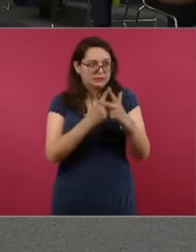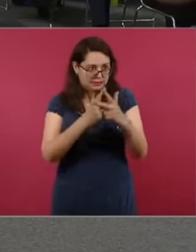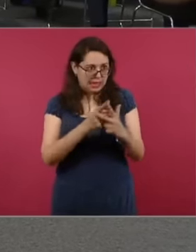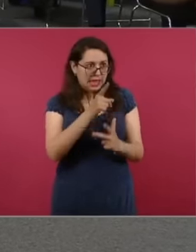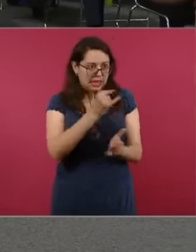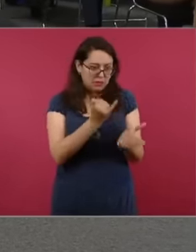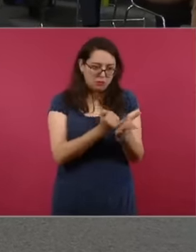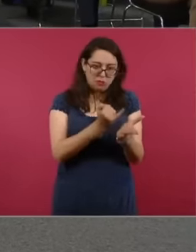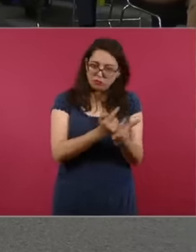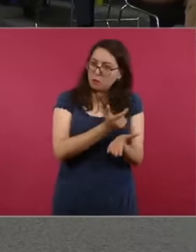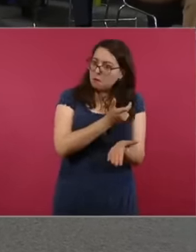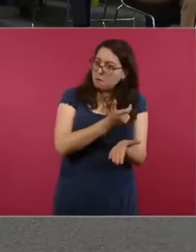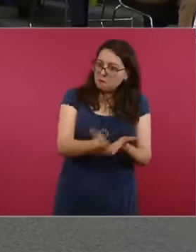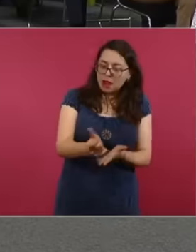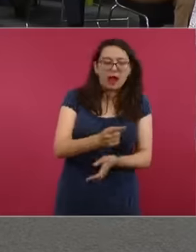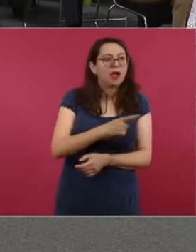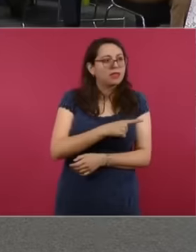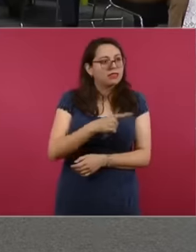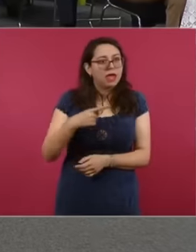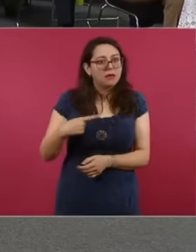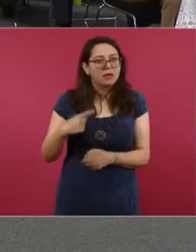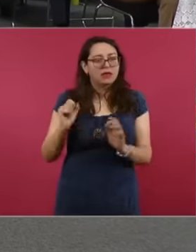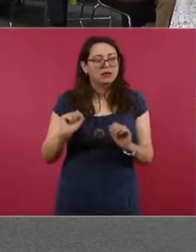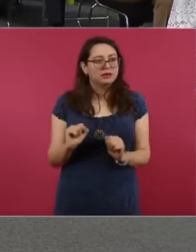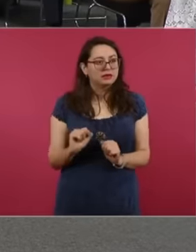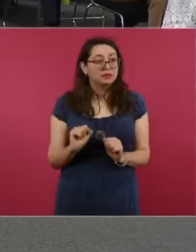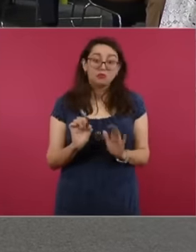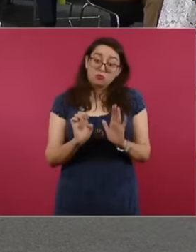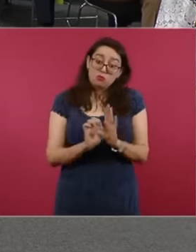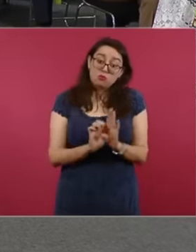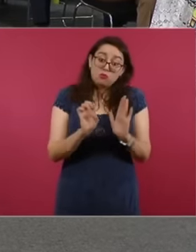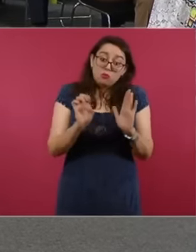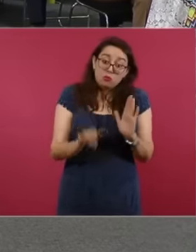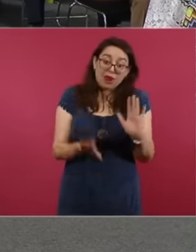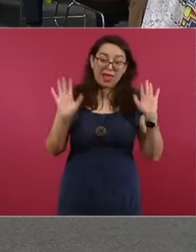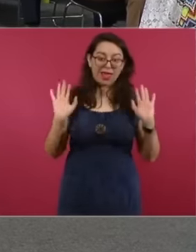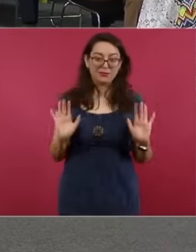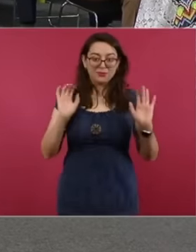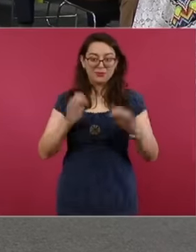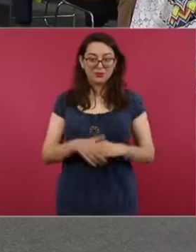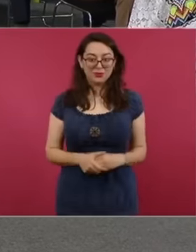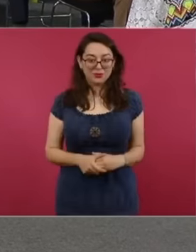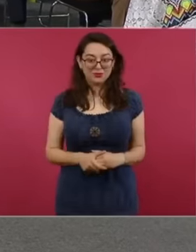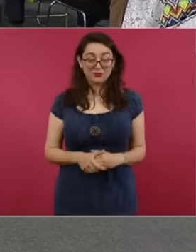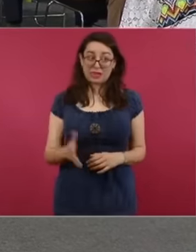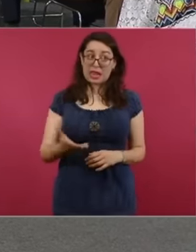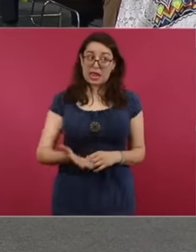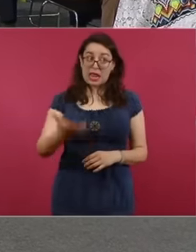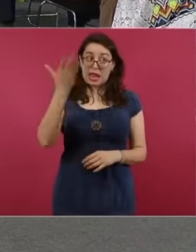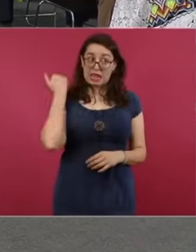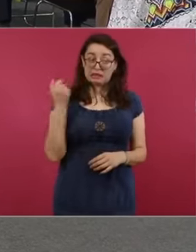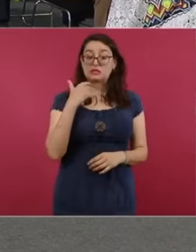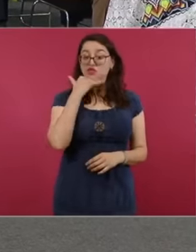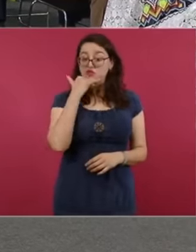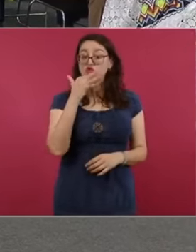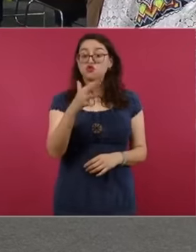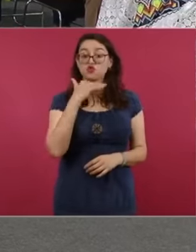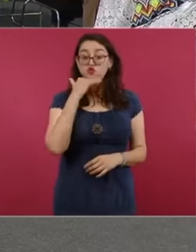or on any company that was the regime's favorite. How are we going to do